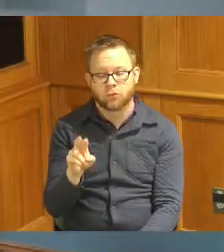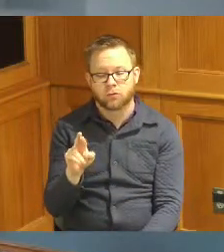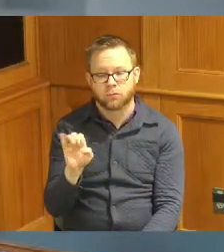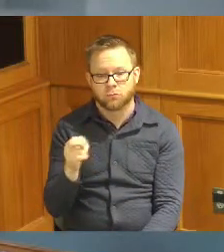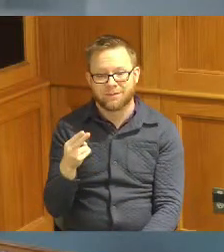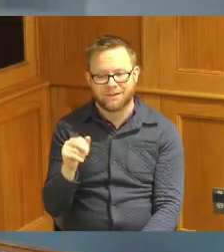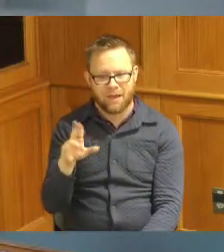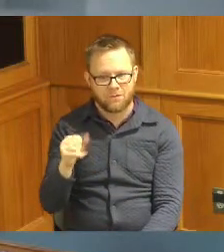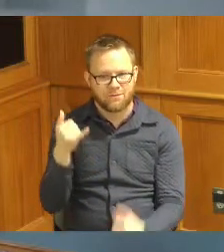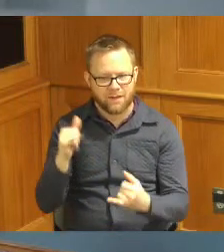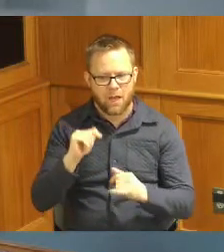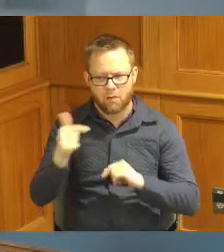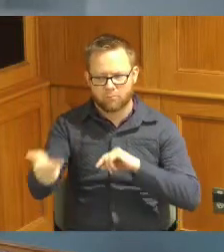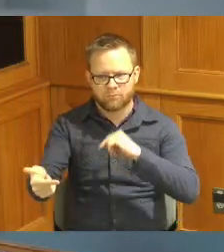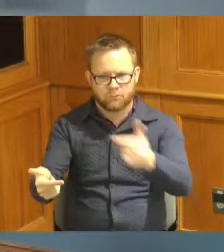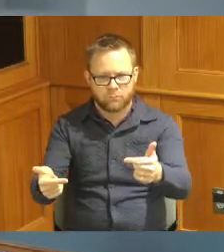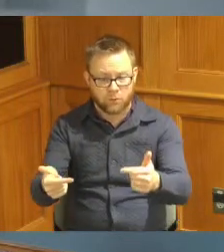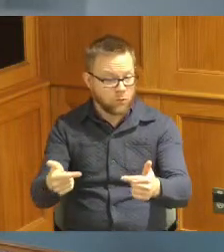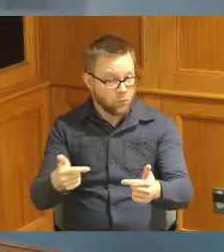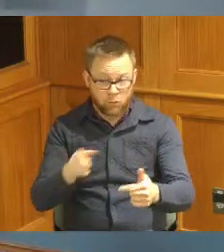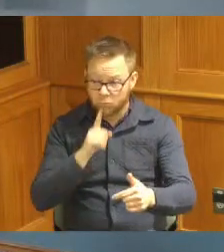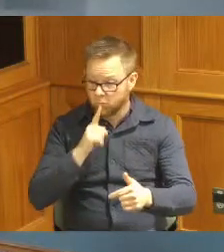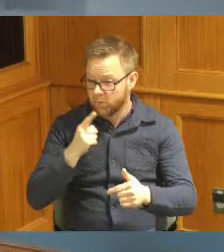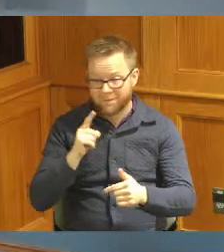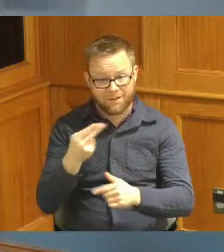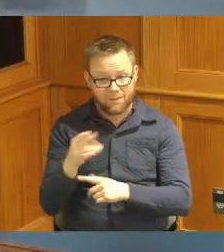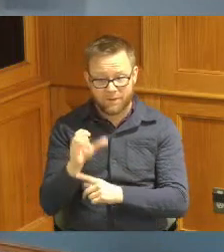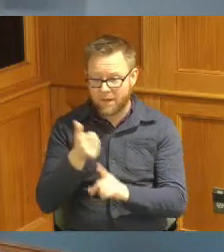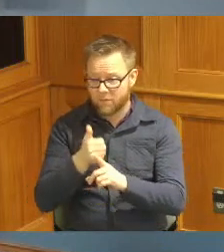it over both of you we really are making great strides here at Hamilton County it's something